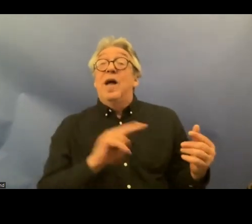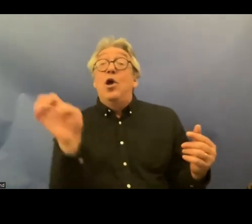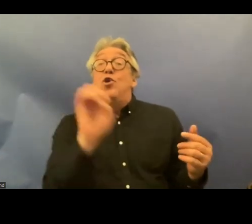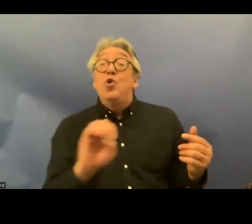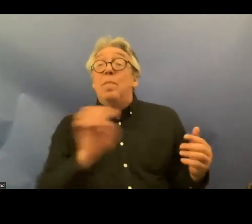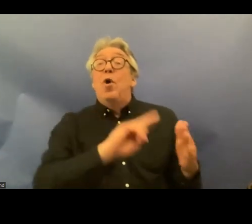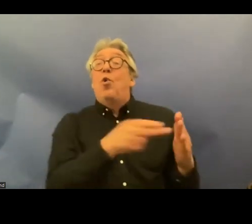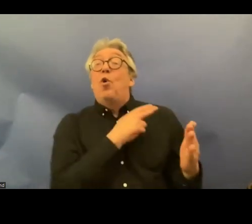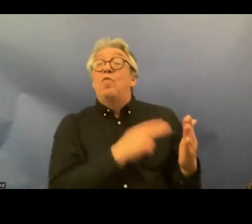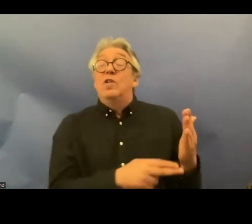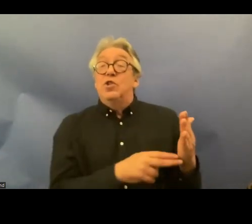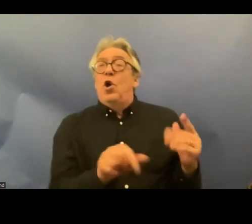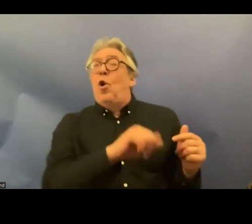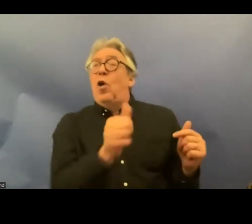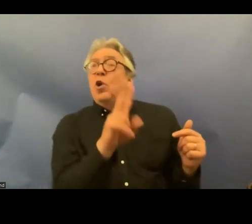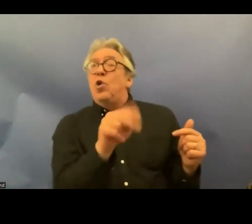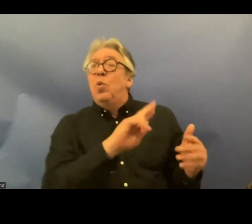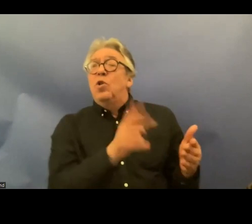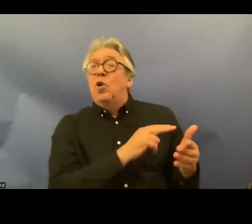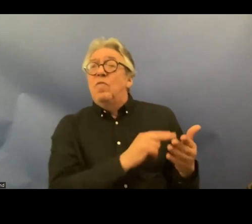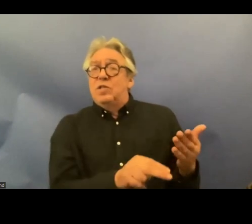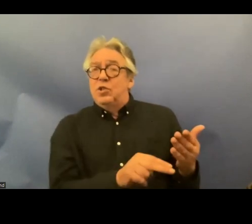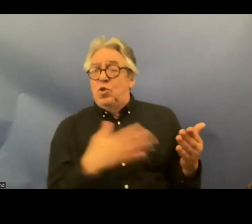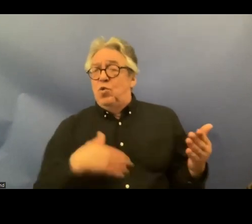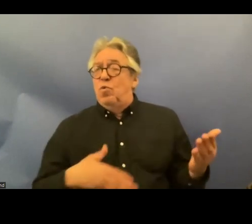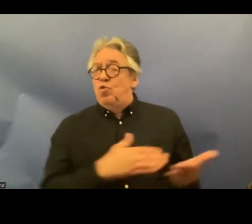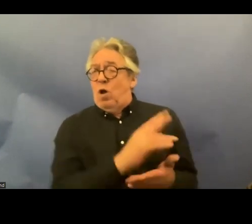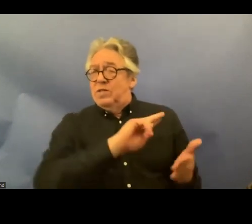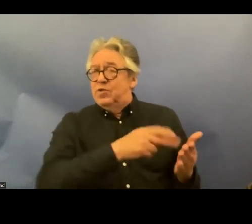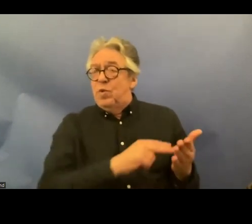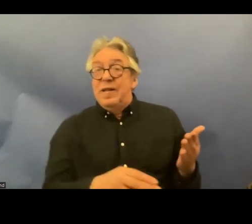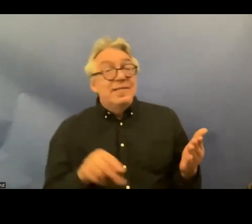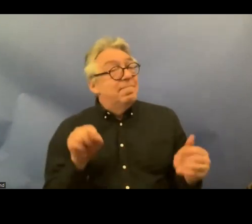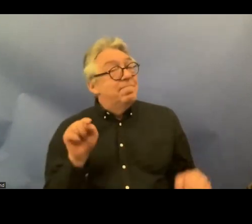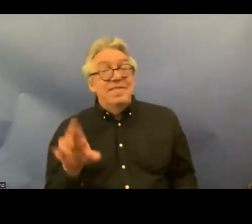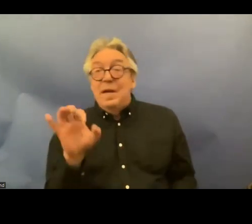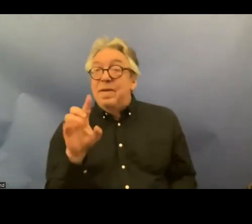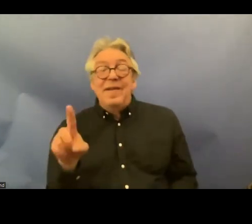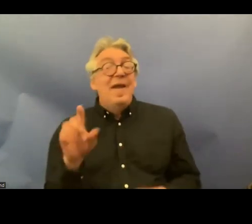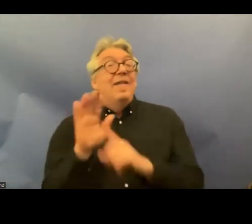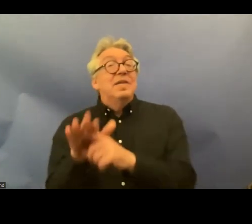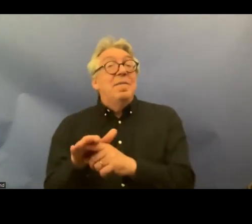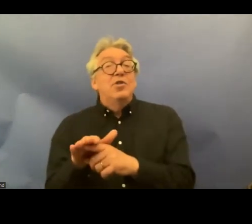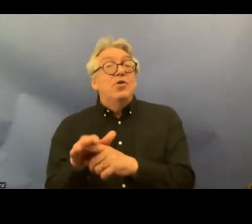and in the other UN Human Rights treaties because it you you cannot just